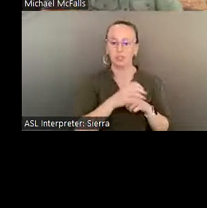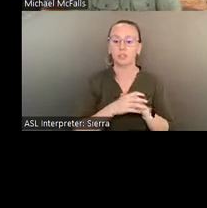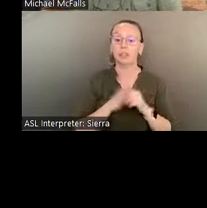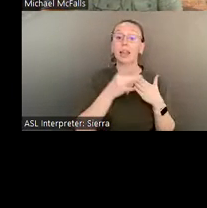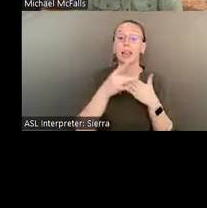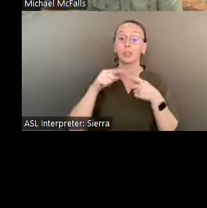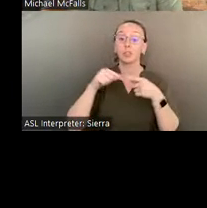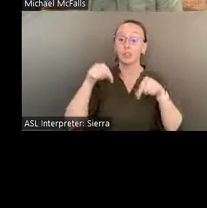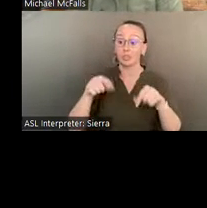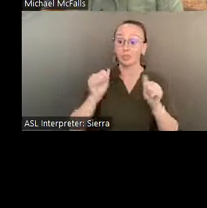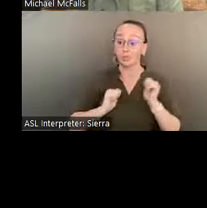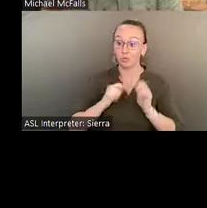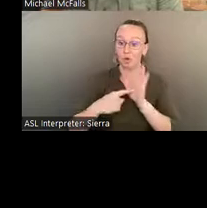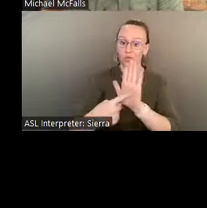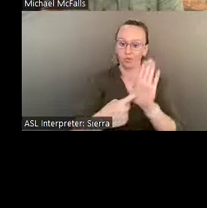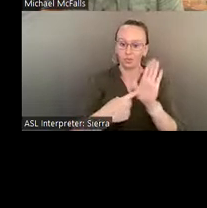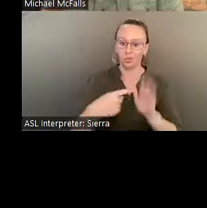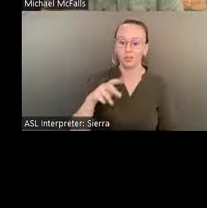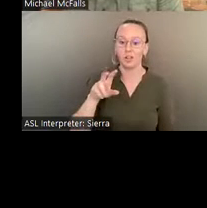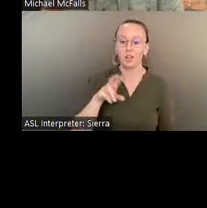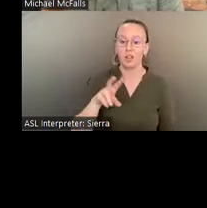Most people say, "You spelled vibrations wrong."